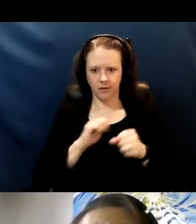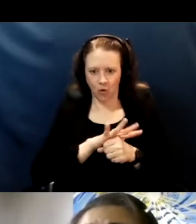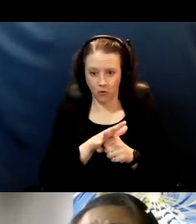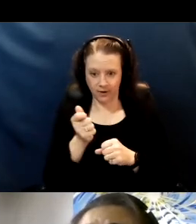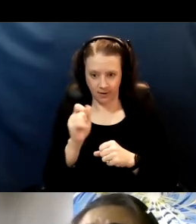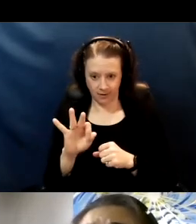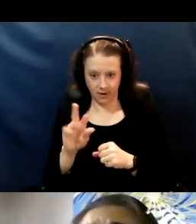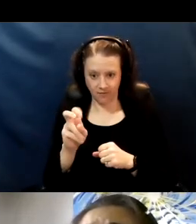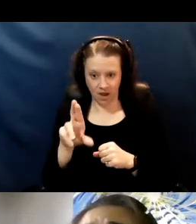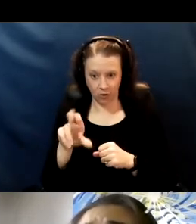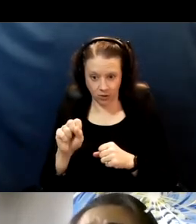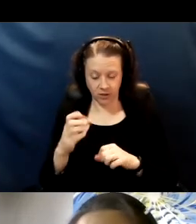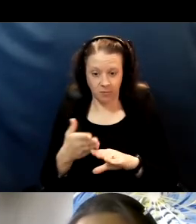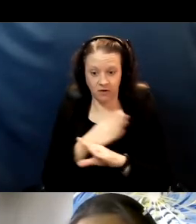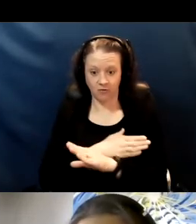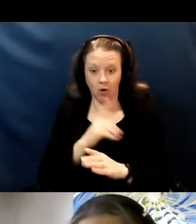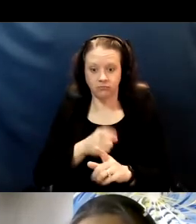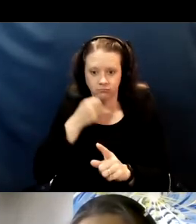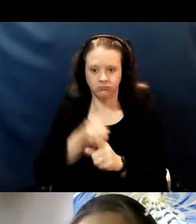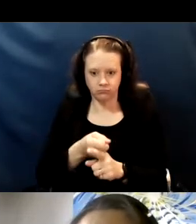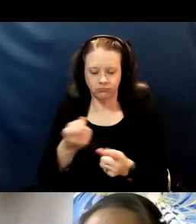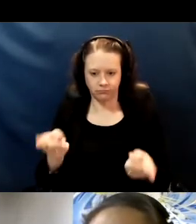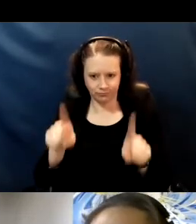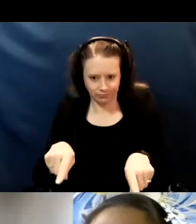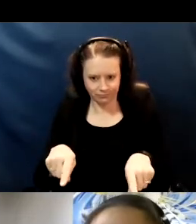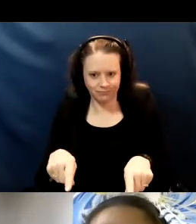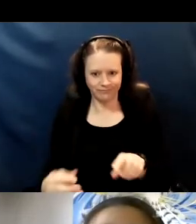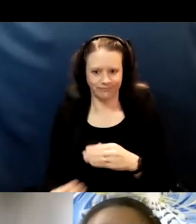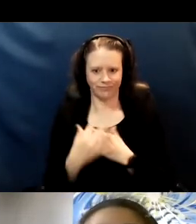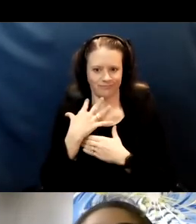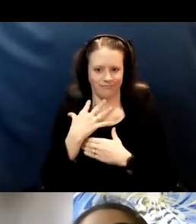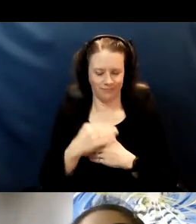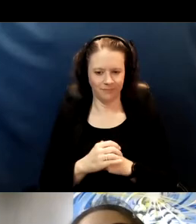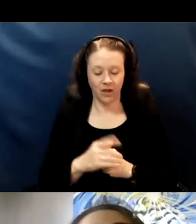before we ever come in contact with it. Sort of like how if I ask you,